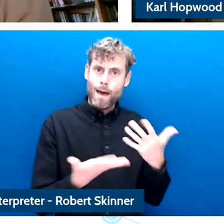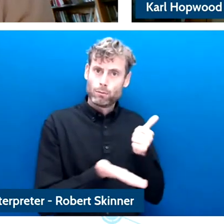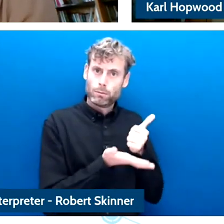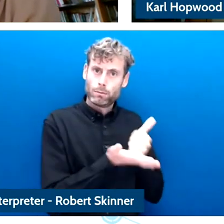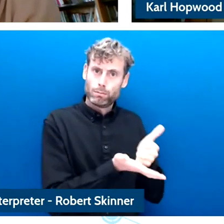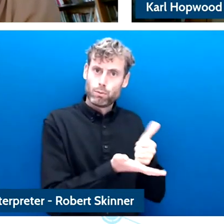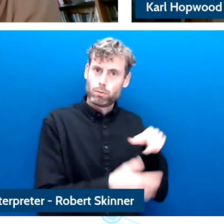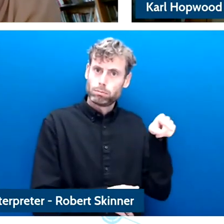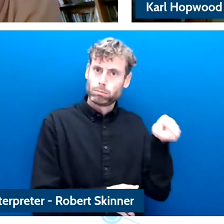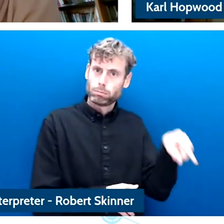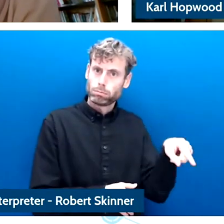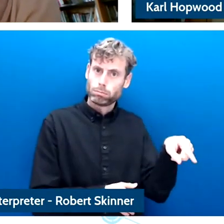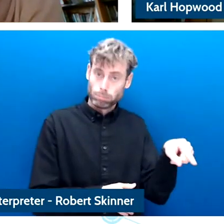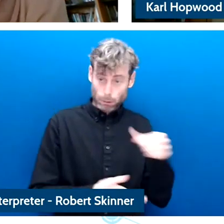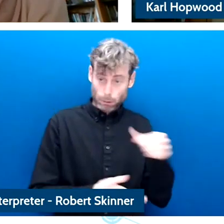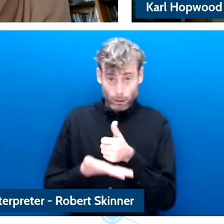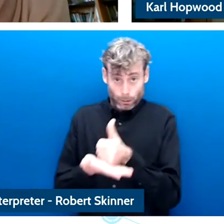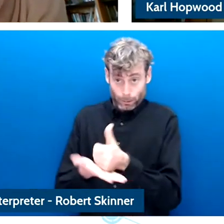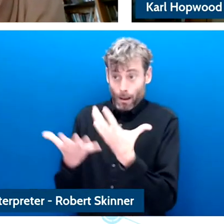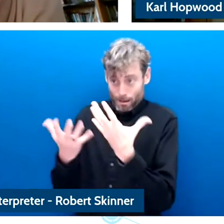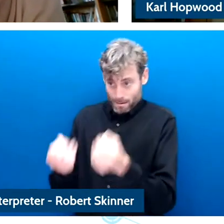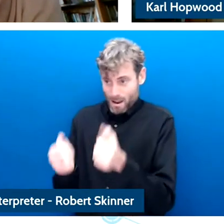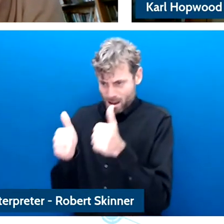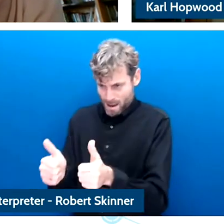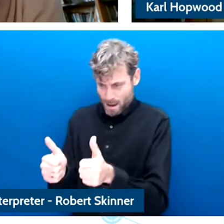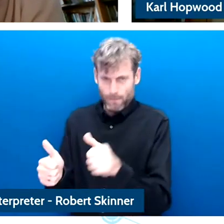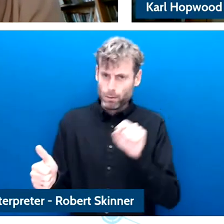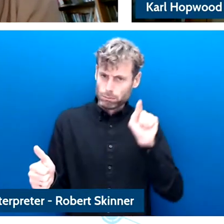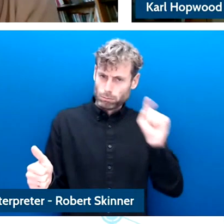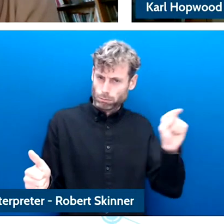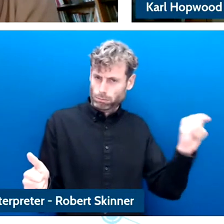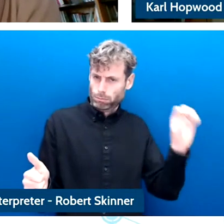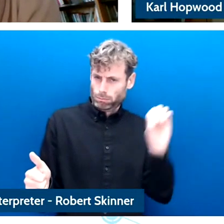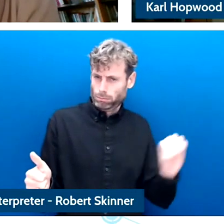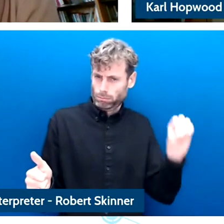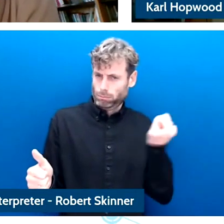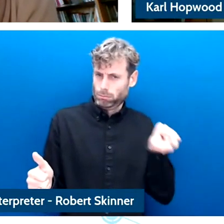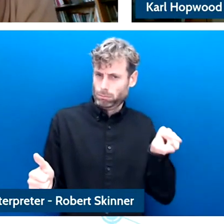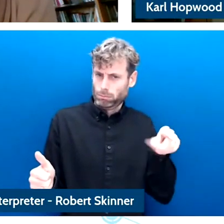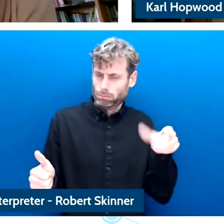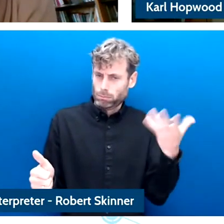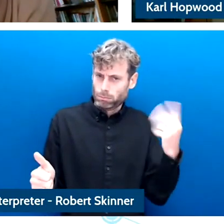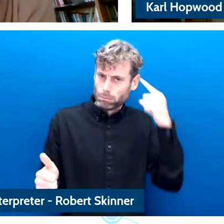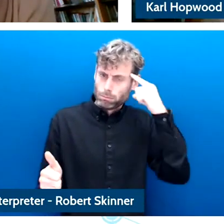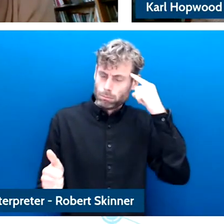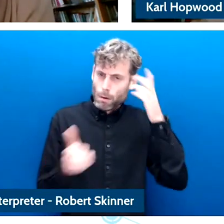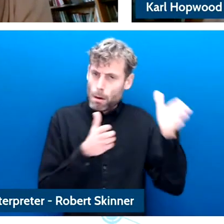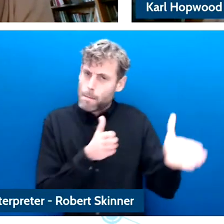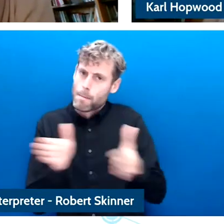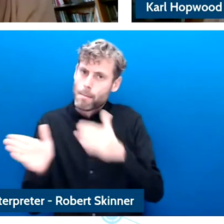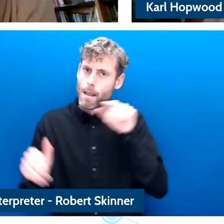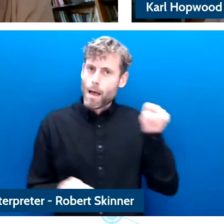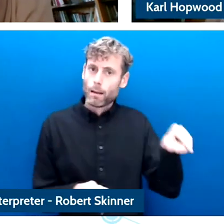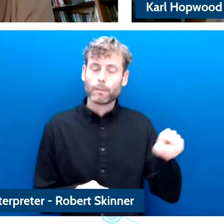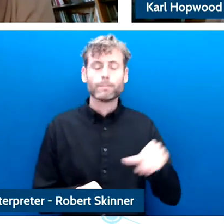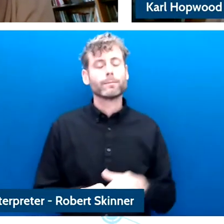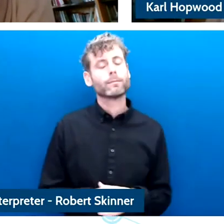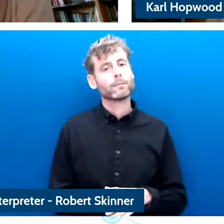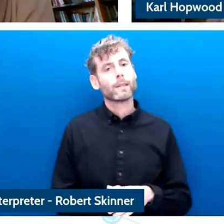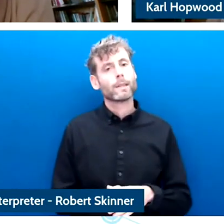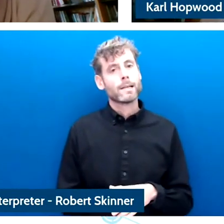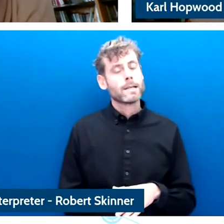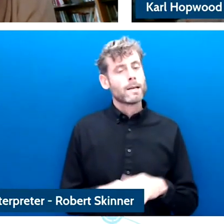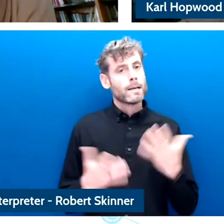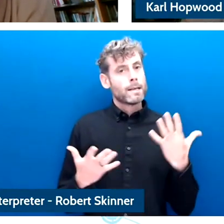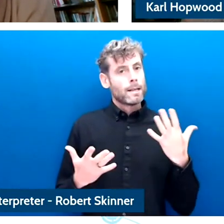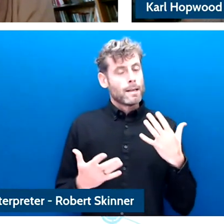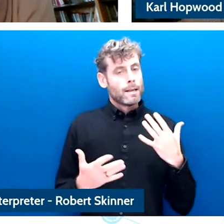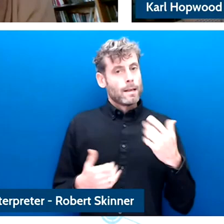I think the first point here is parenting supporting parents in general.